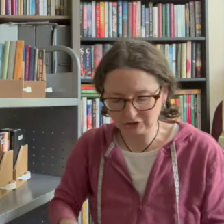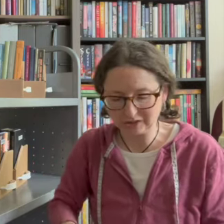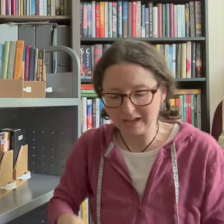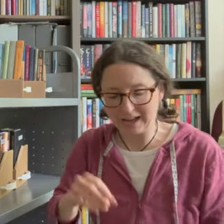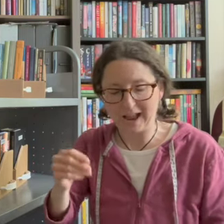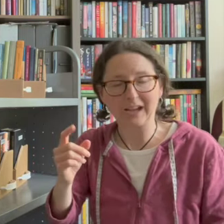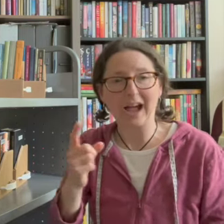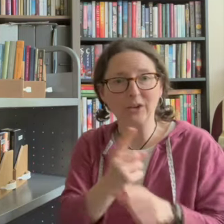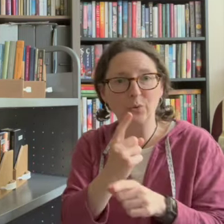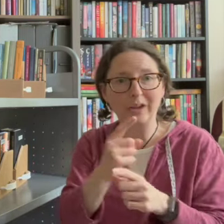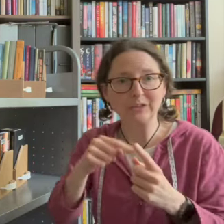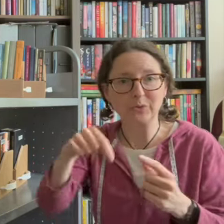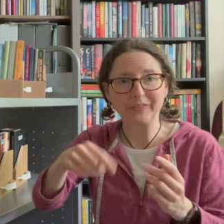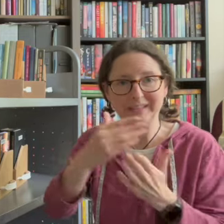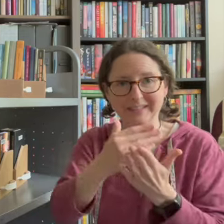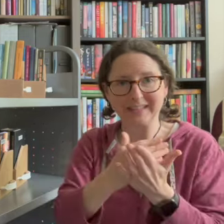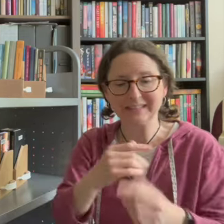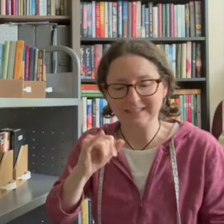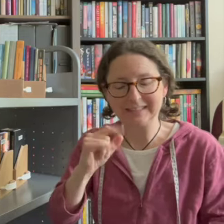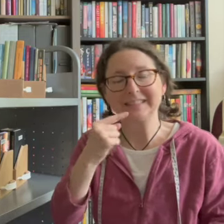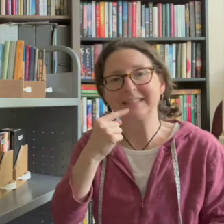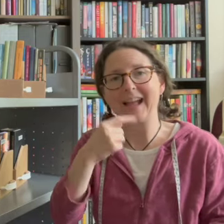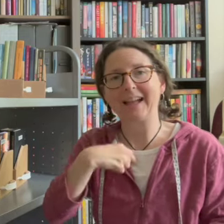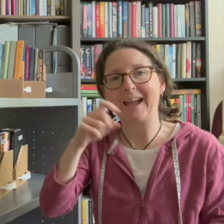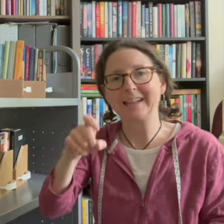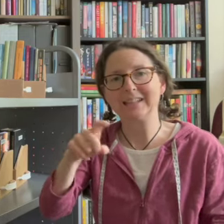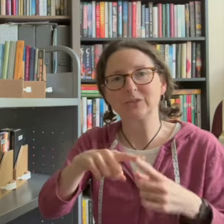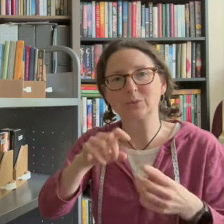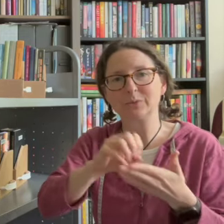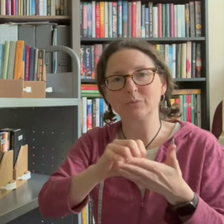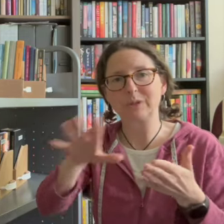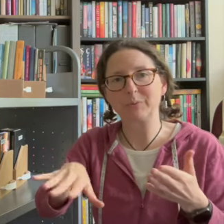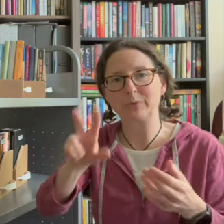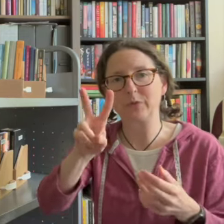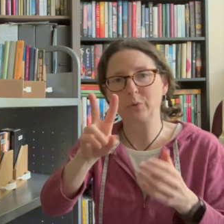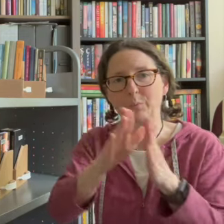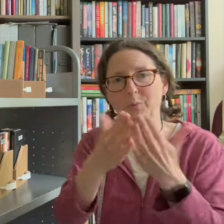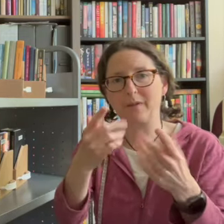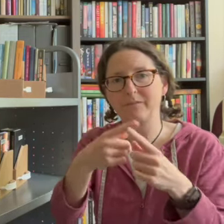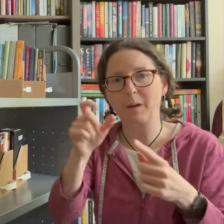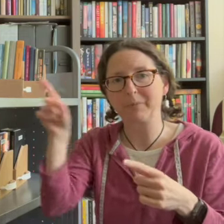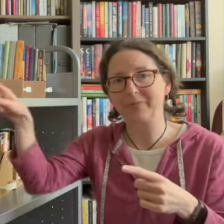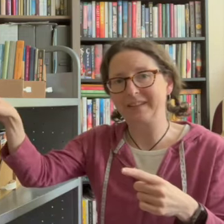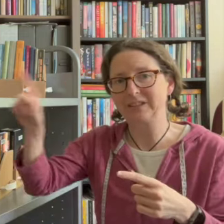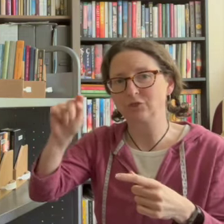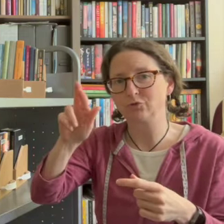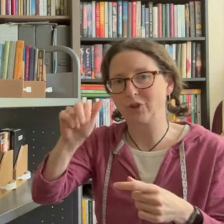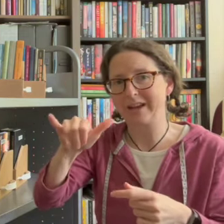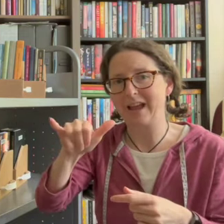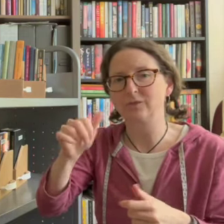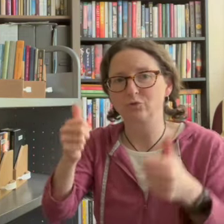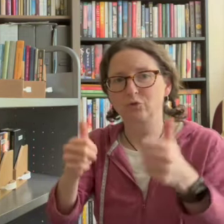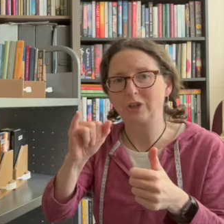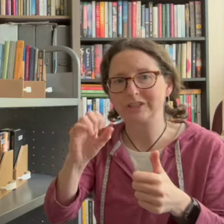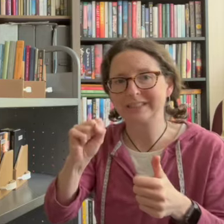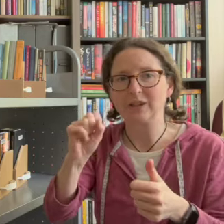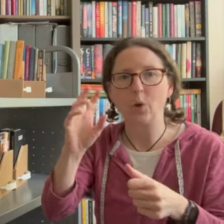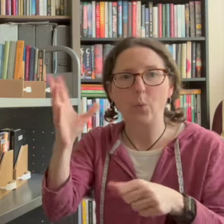and according to this list it says i need to remove two books from this tray which are win-win